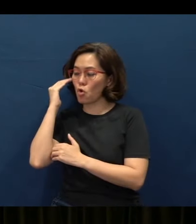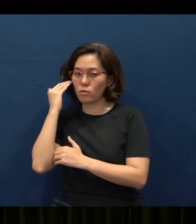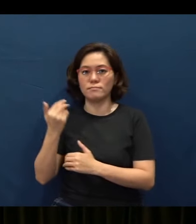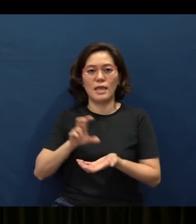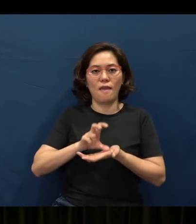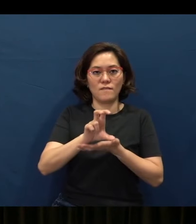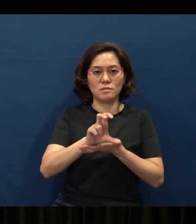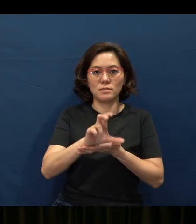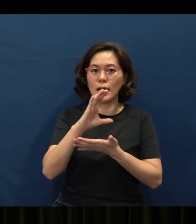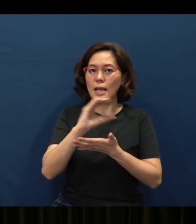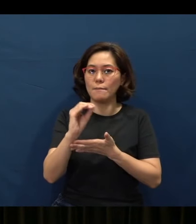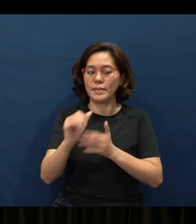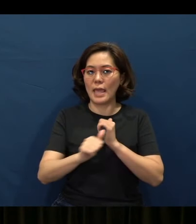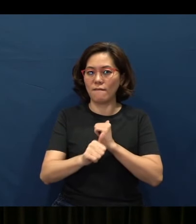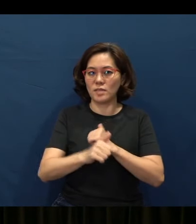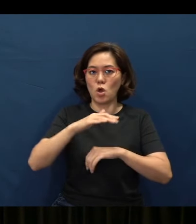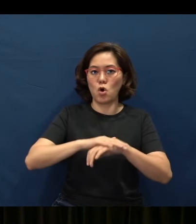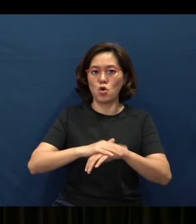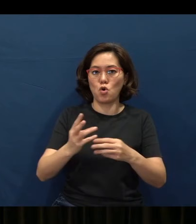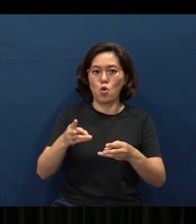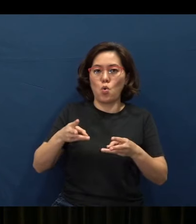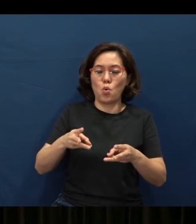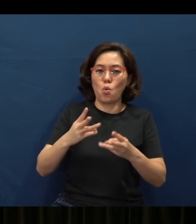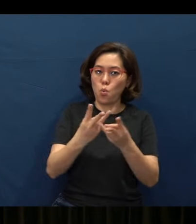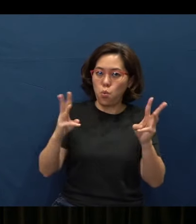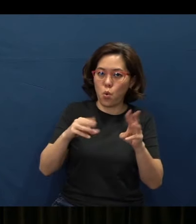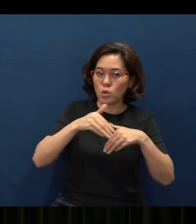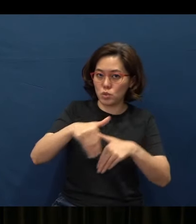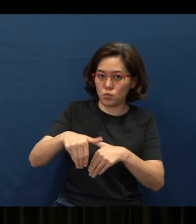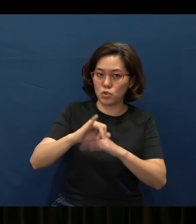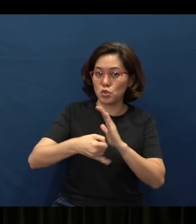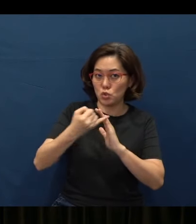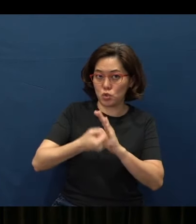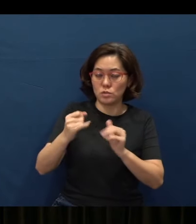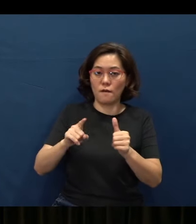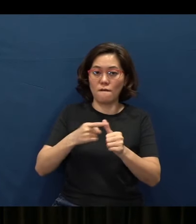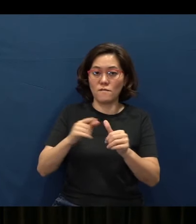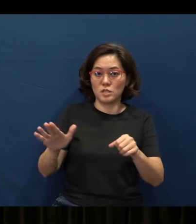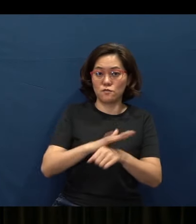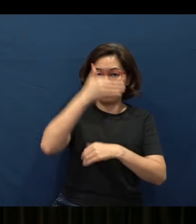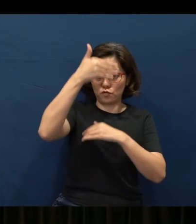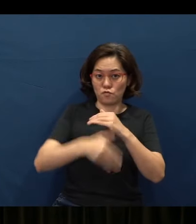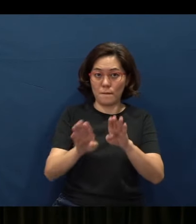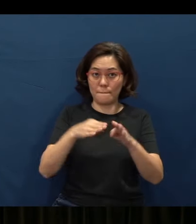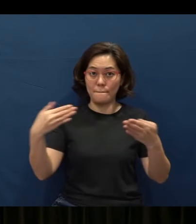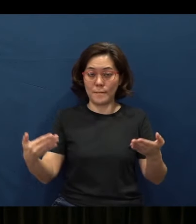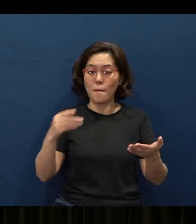advertised this on the Wall Street Journal, okay, and on the first full front page, it mentioned this: